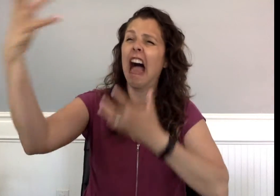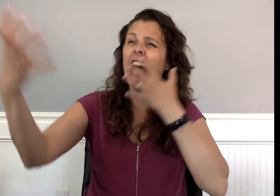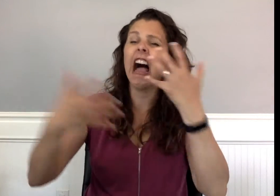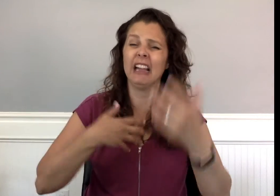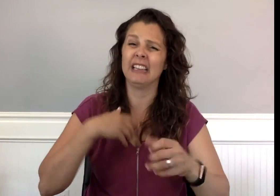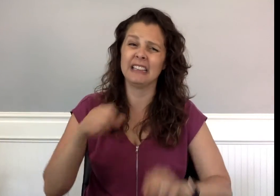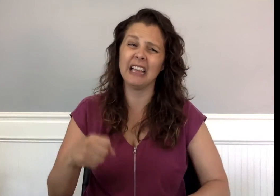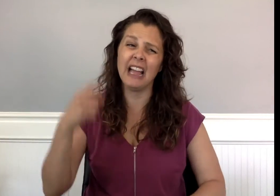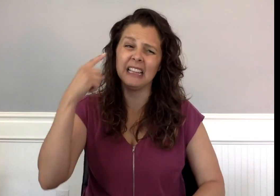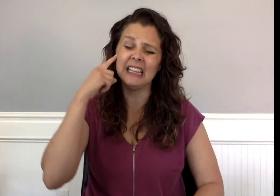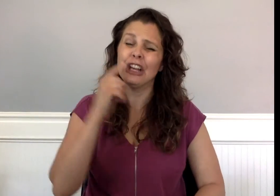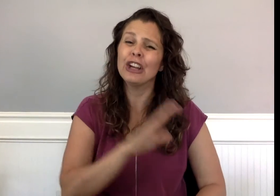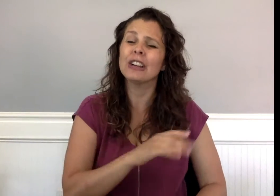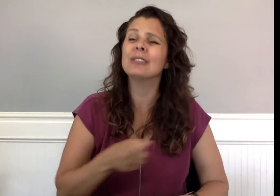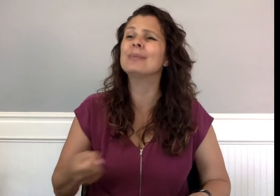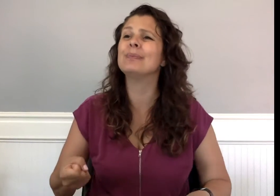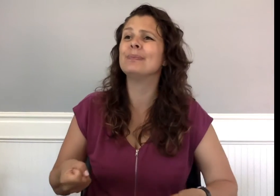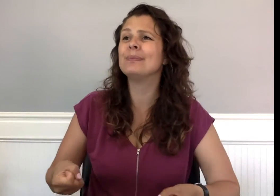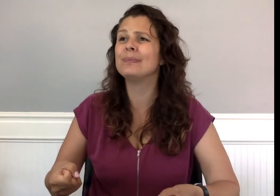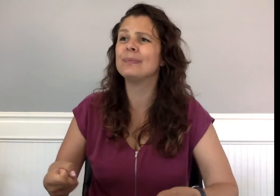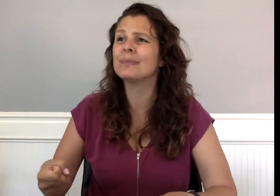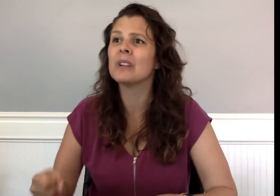she said before heading upstairs.